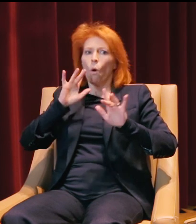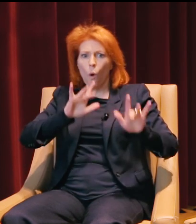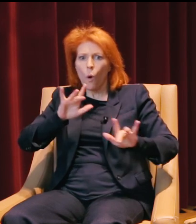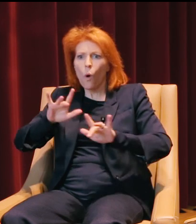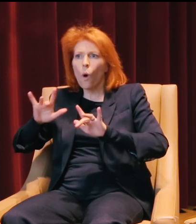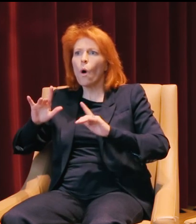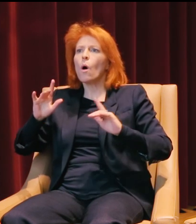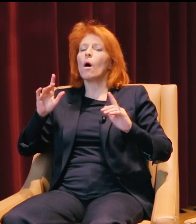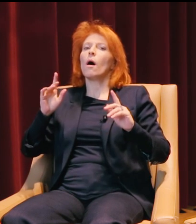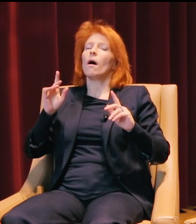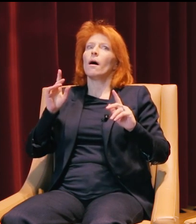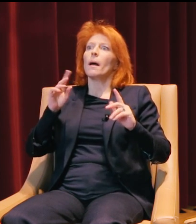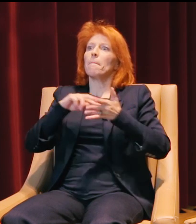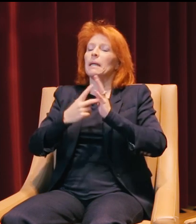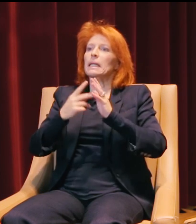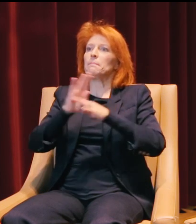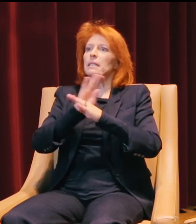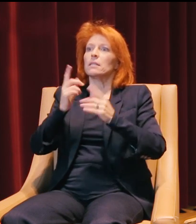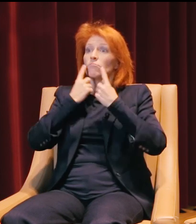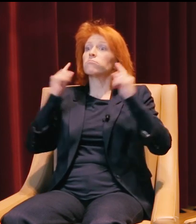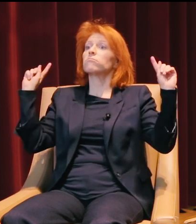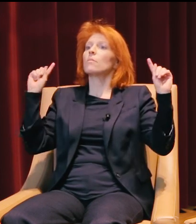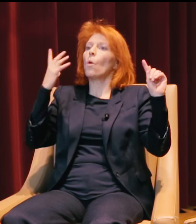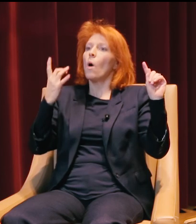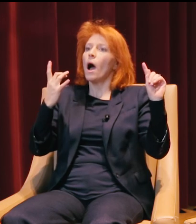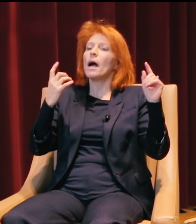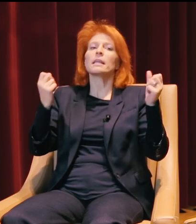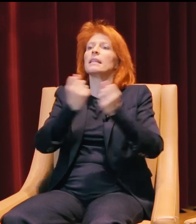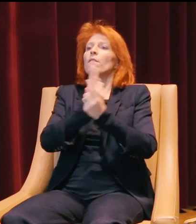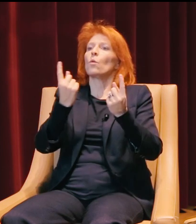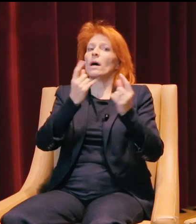really enabled his business to succeed, because everybody was on the same page